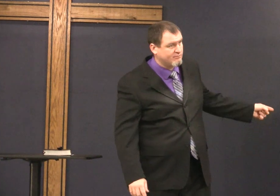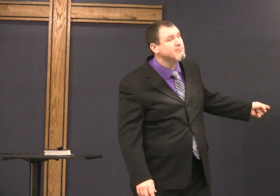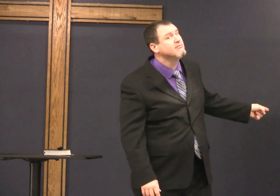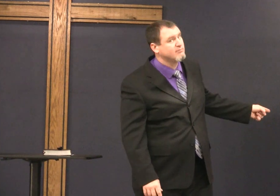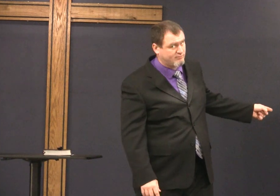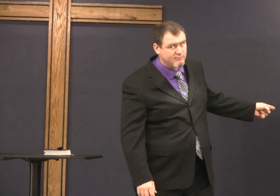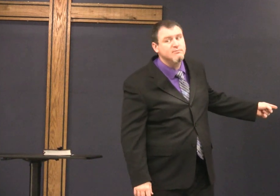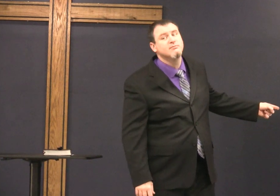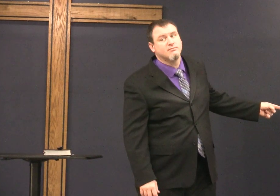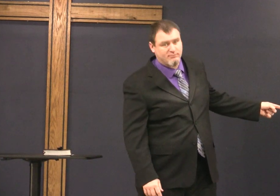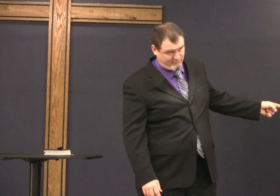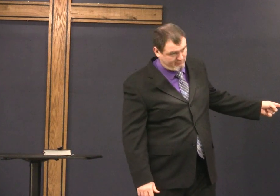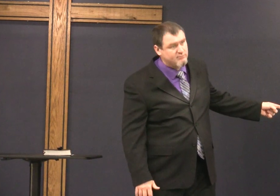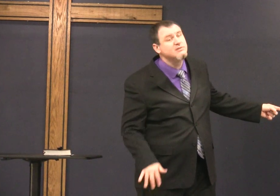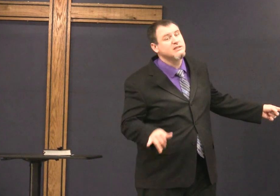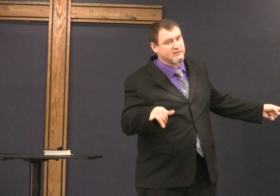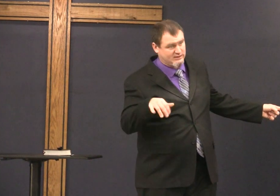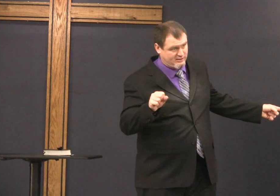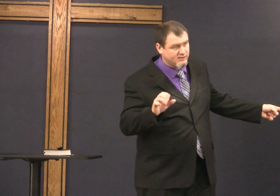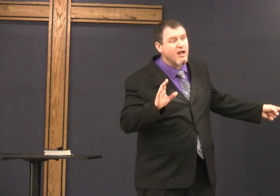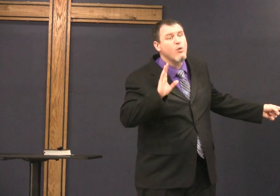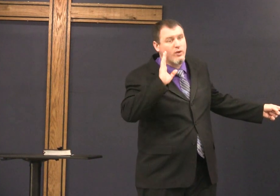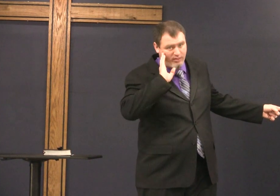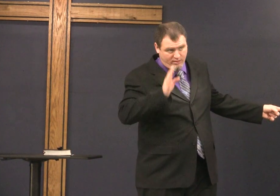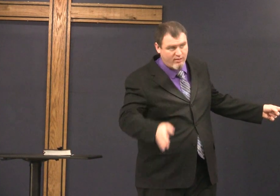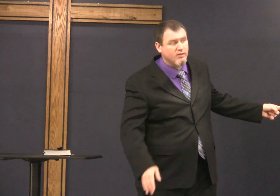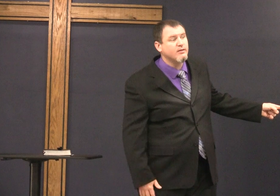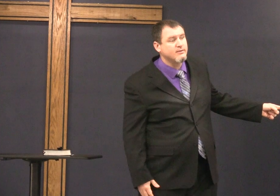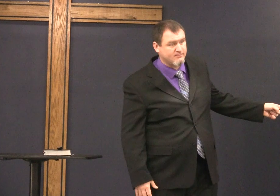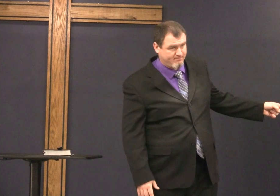they might think I'm crazy yes they will